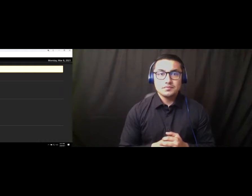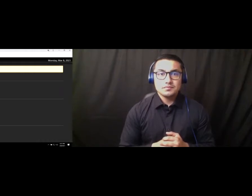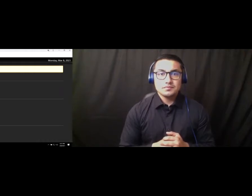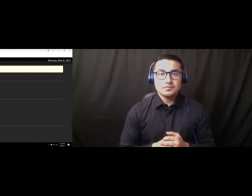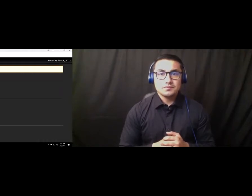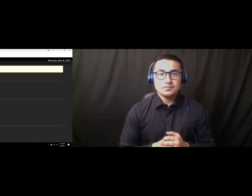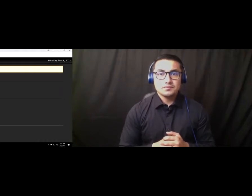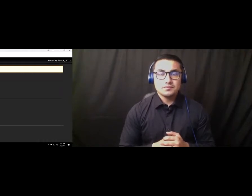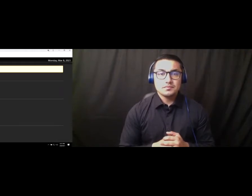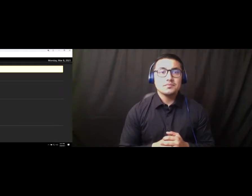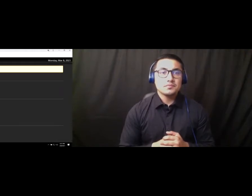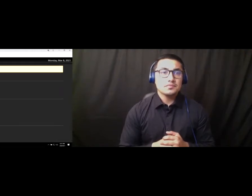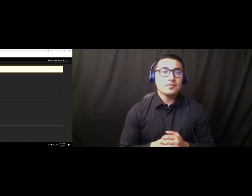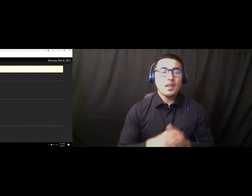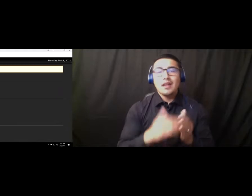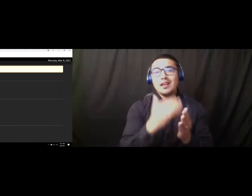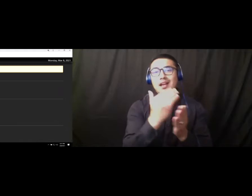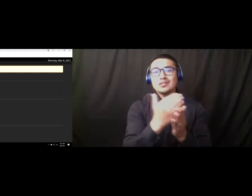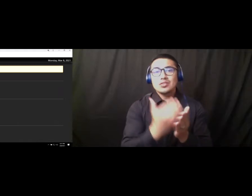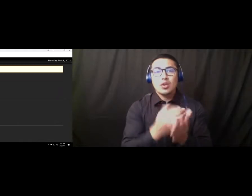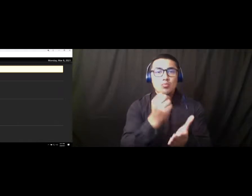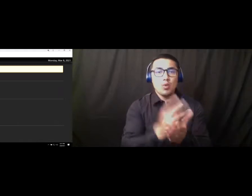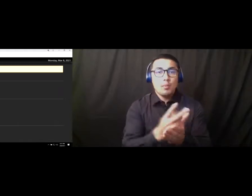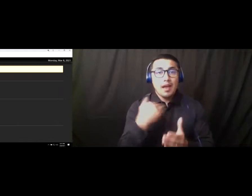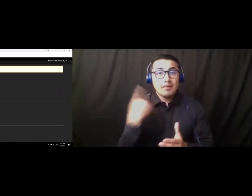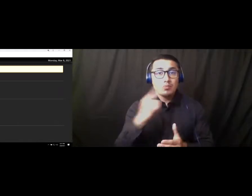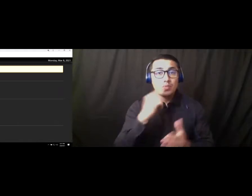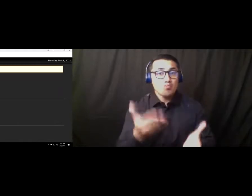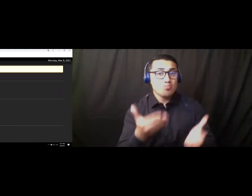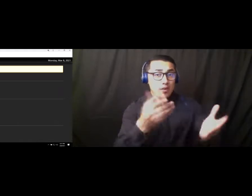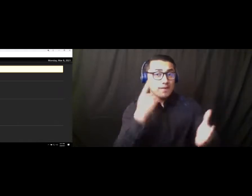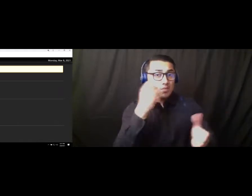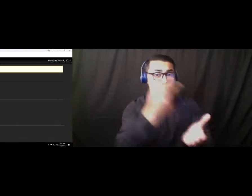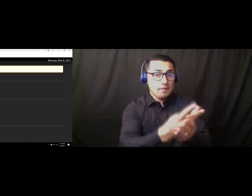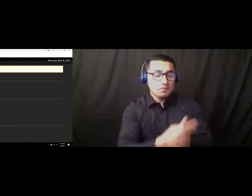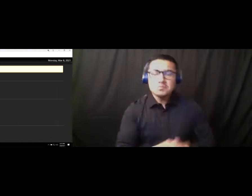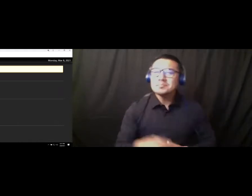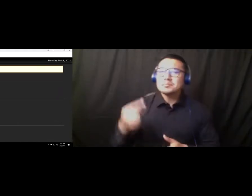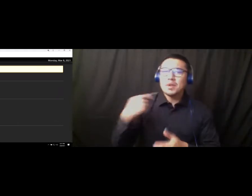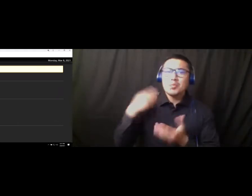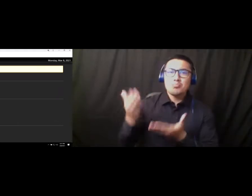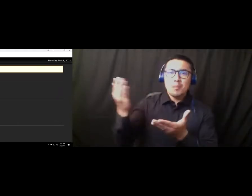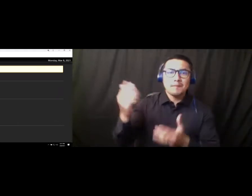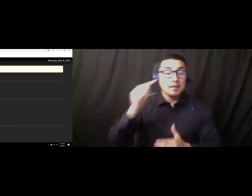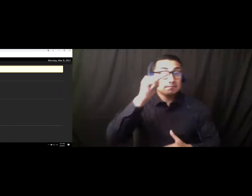Agenda approval may I hear a motion to approve the agenda? So move. Second. Discussion?